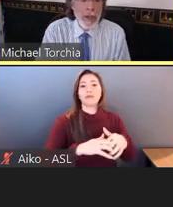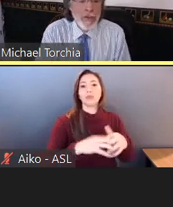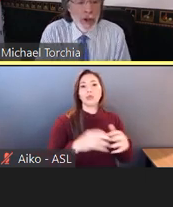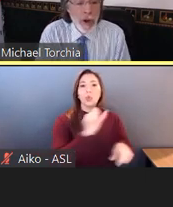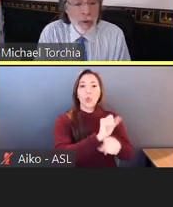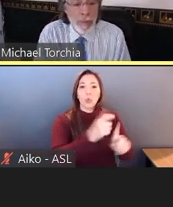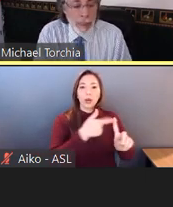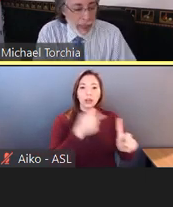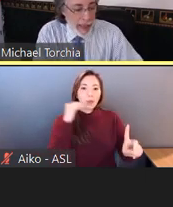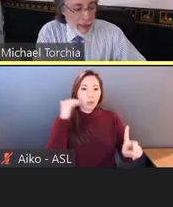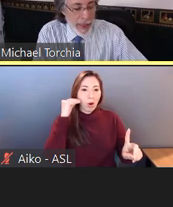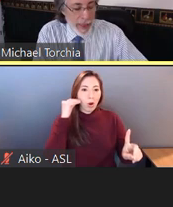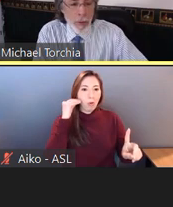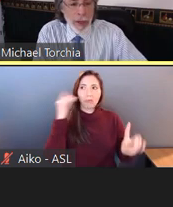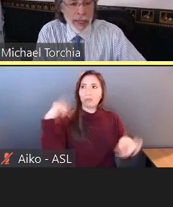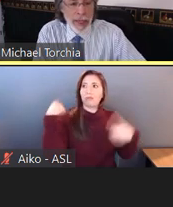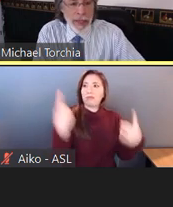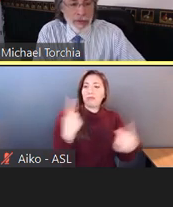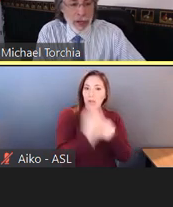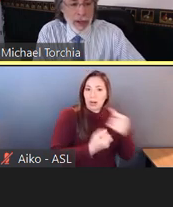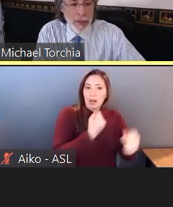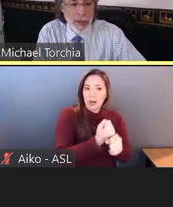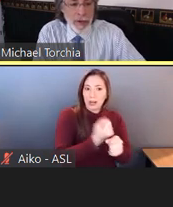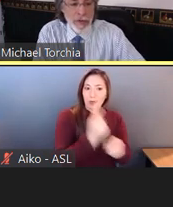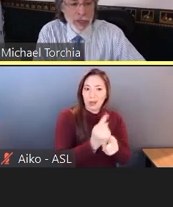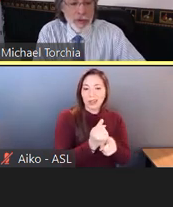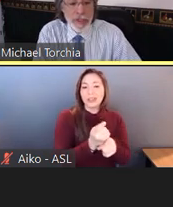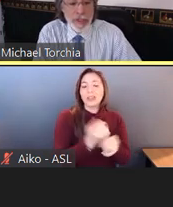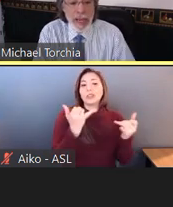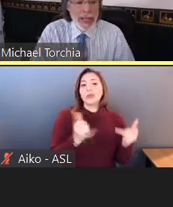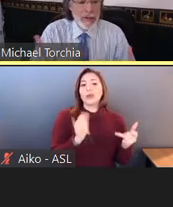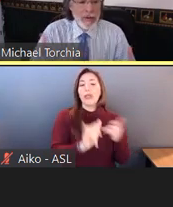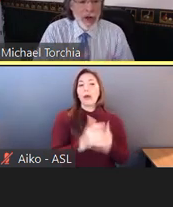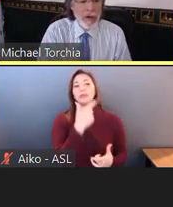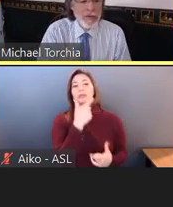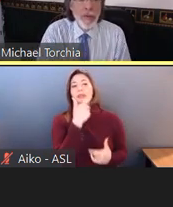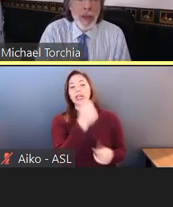So that one is interesting how that's evolved.